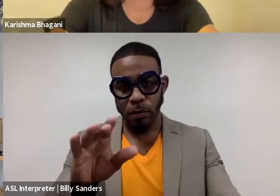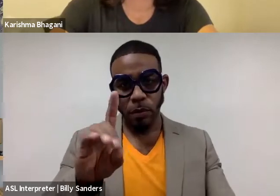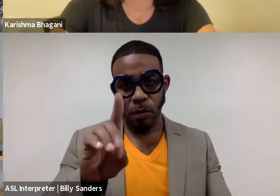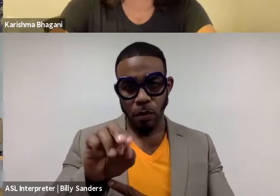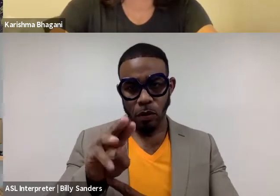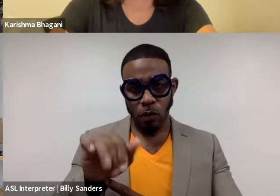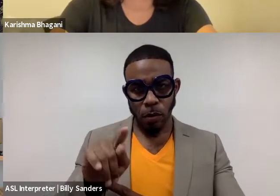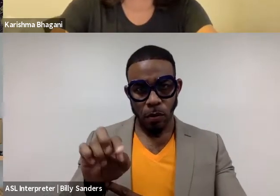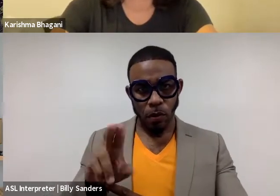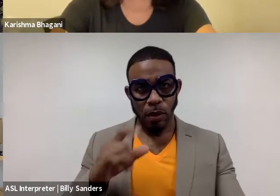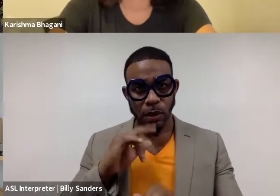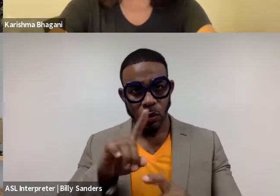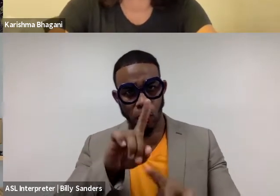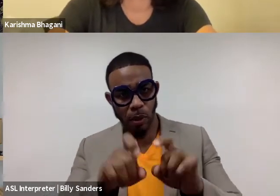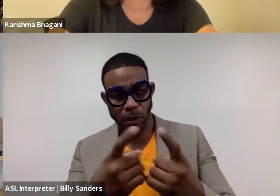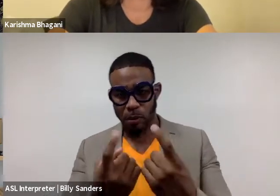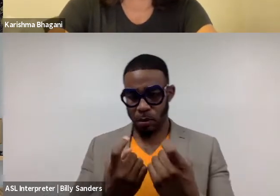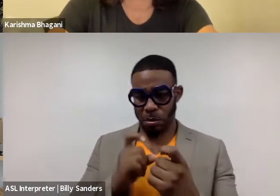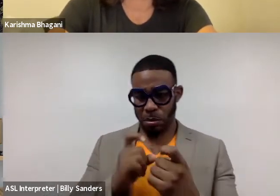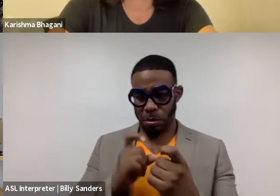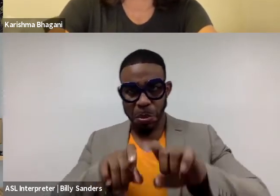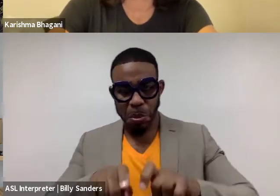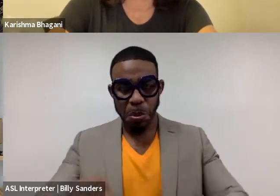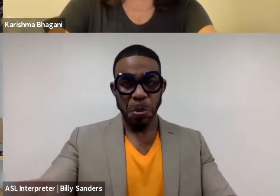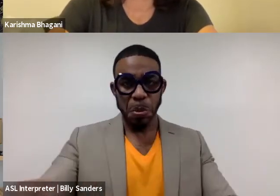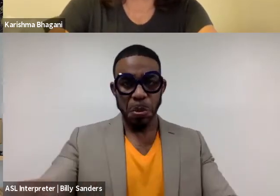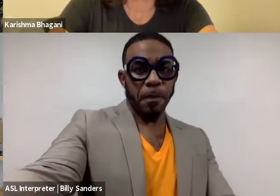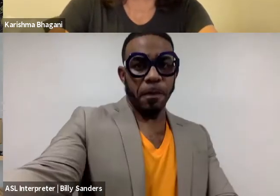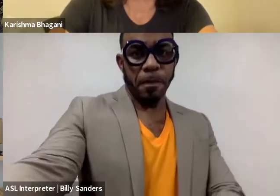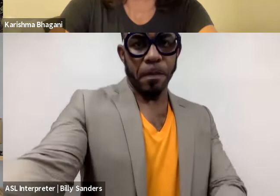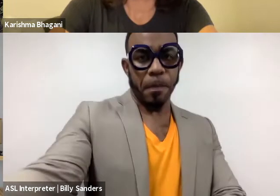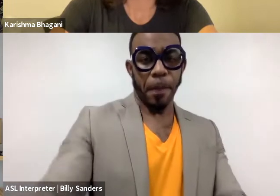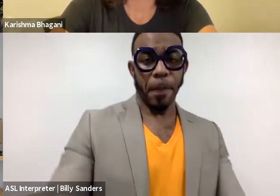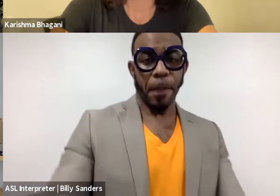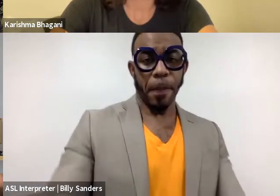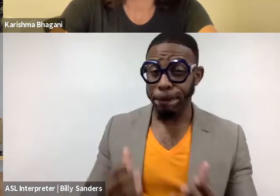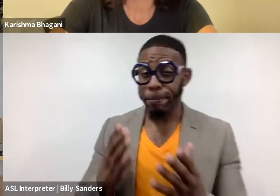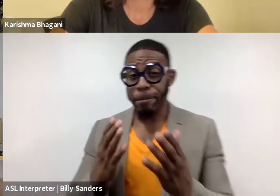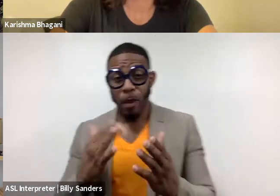is to question and ask questions. So, maybe both of you can take time quickly.